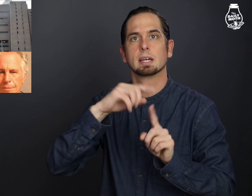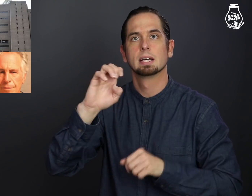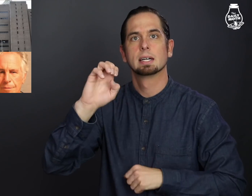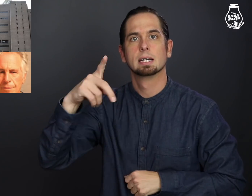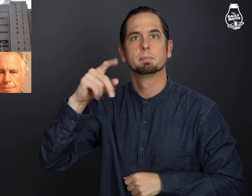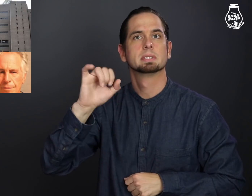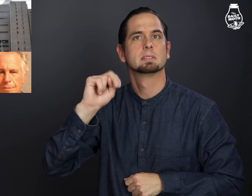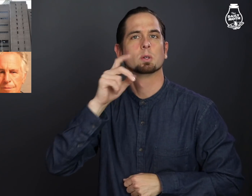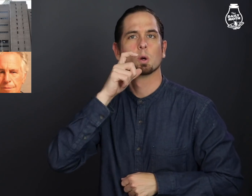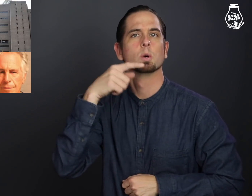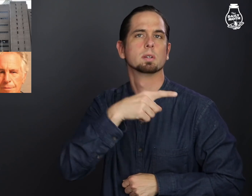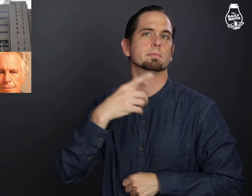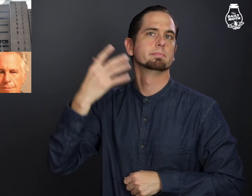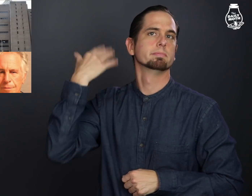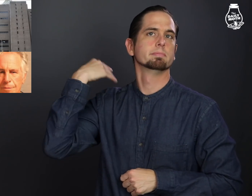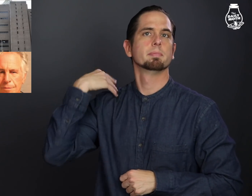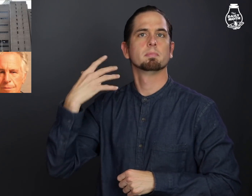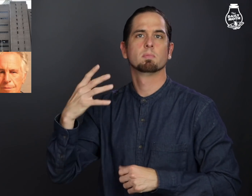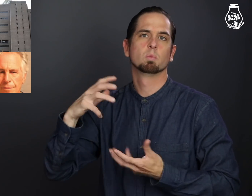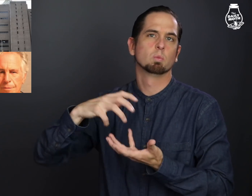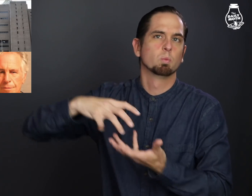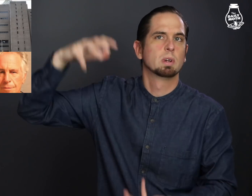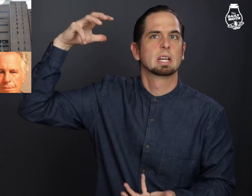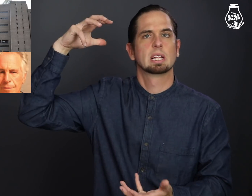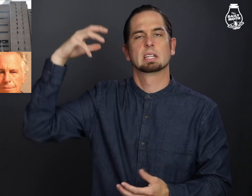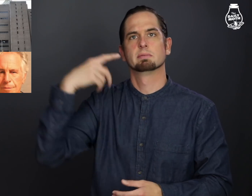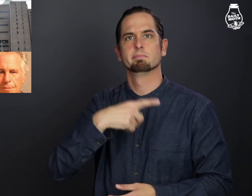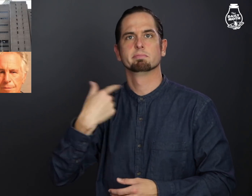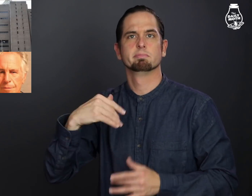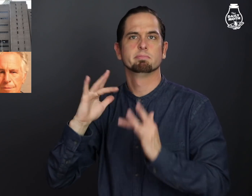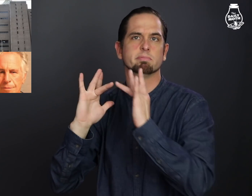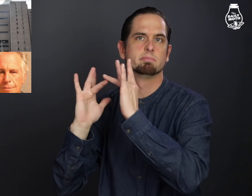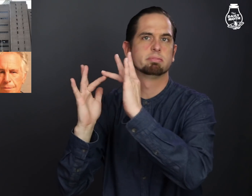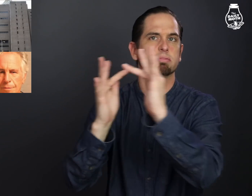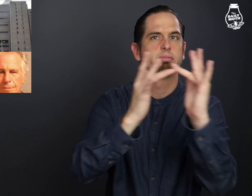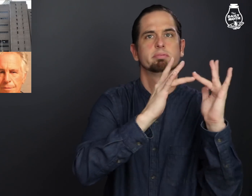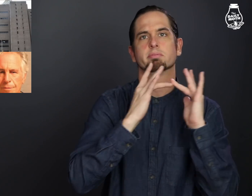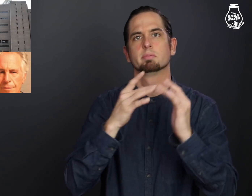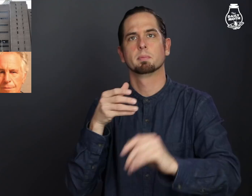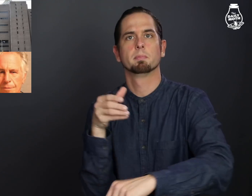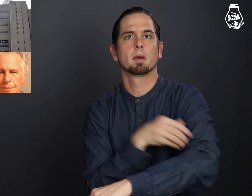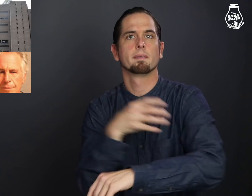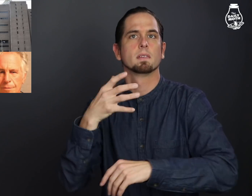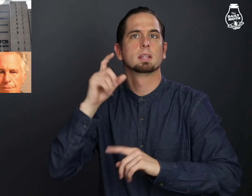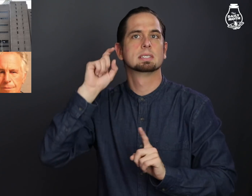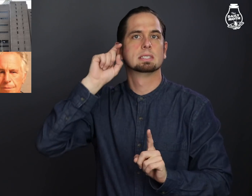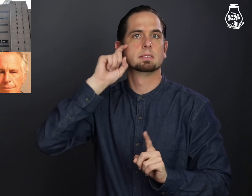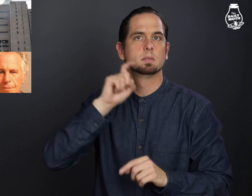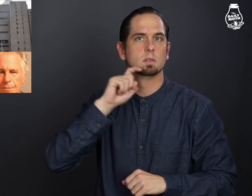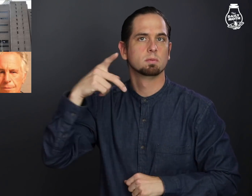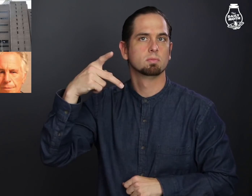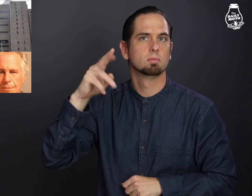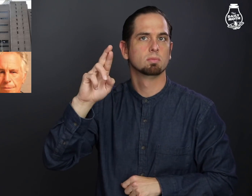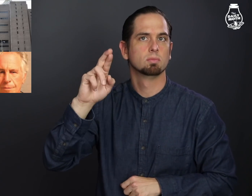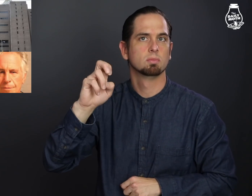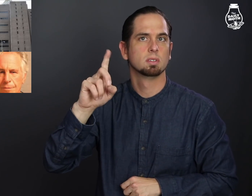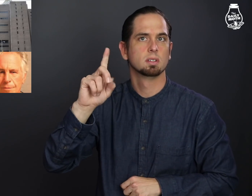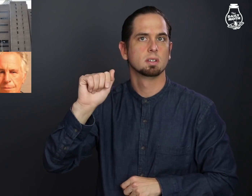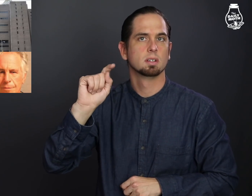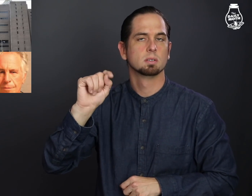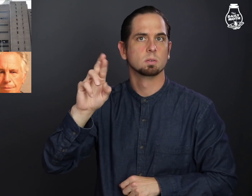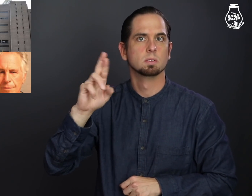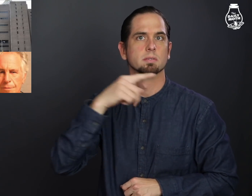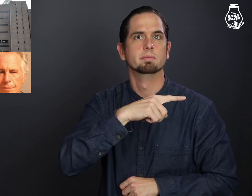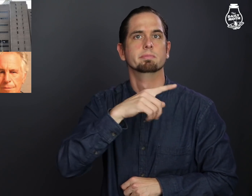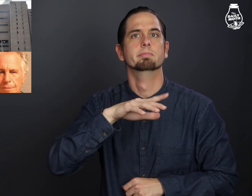Epstein was a wealthy and powerful sexual predator